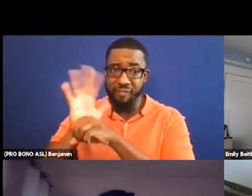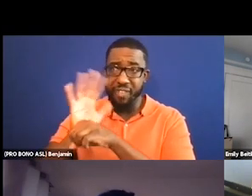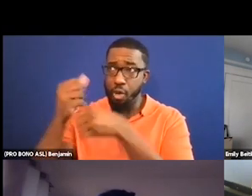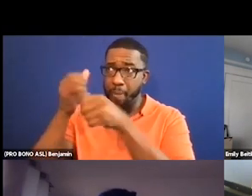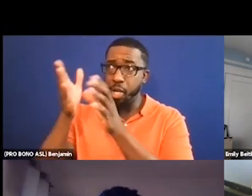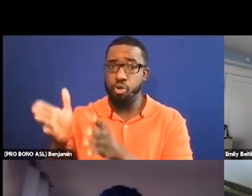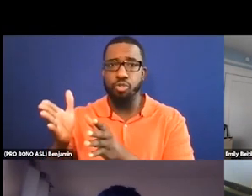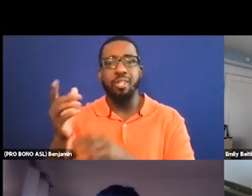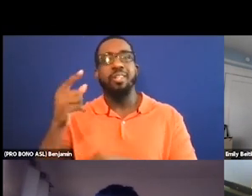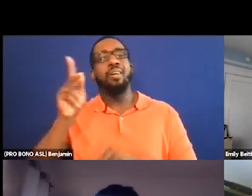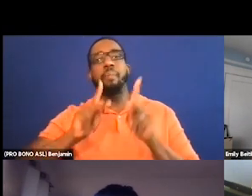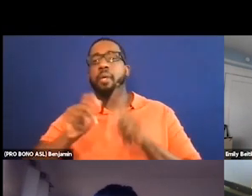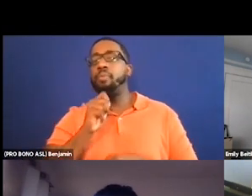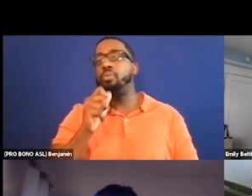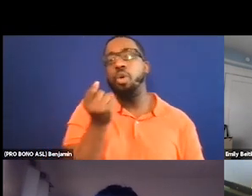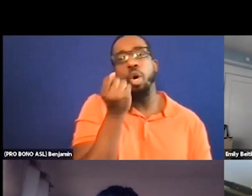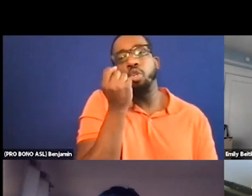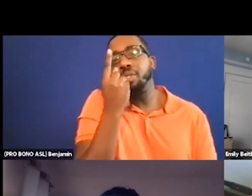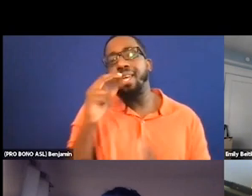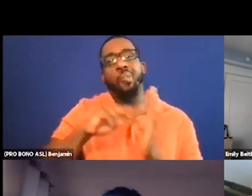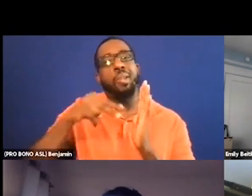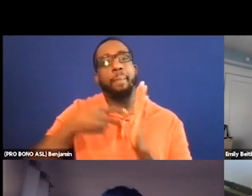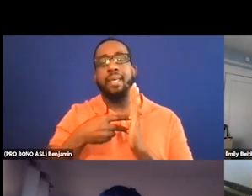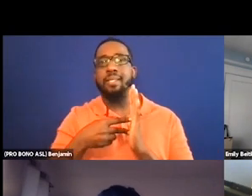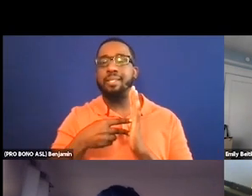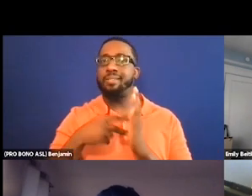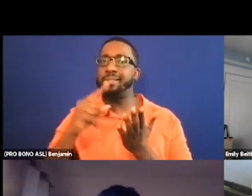people don't understand what it means and sometimes it sounds a lot more daunting than it is.